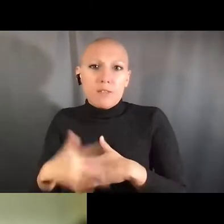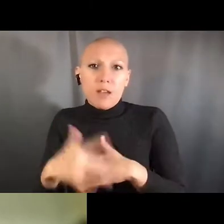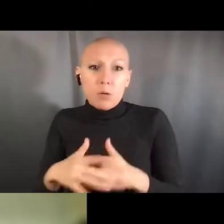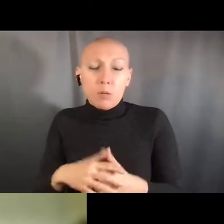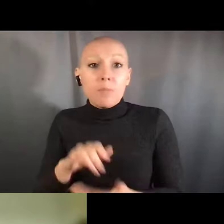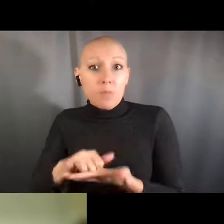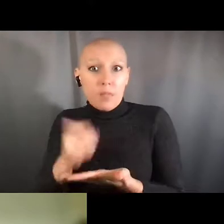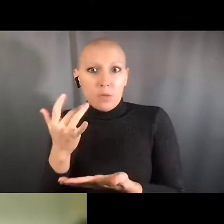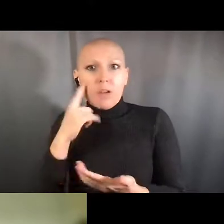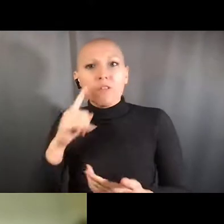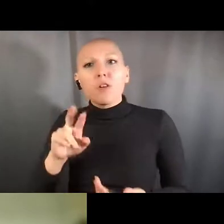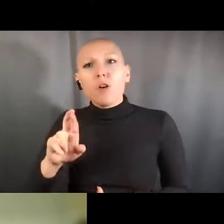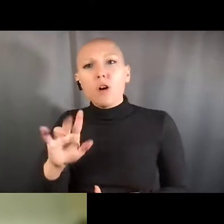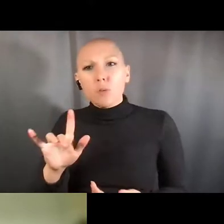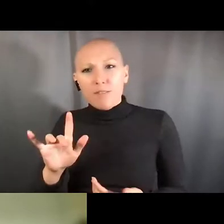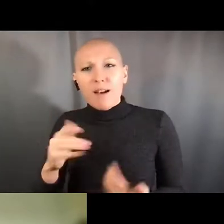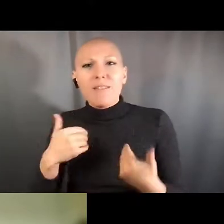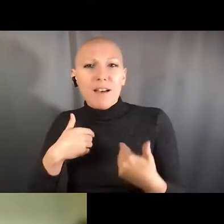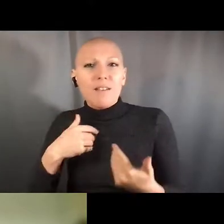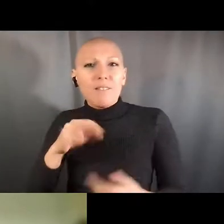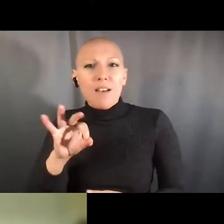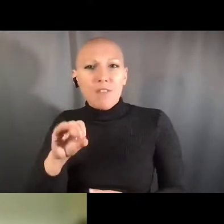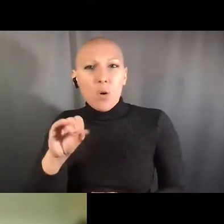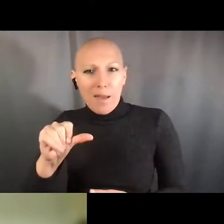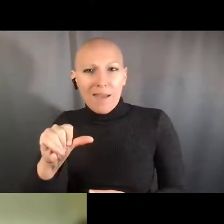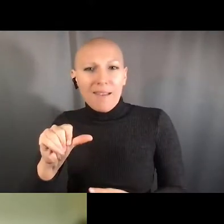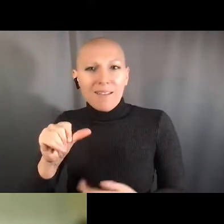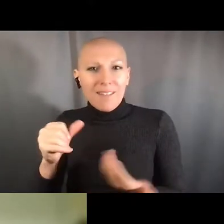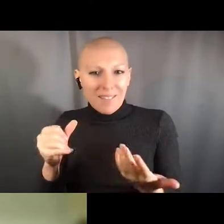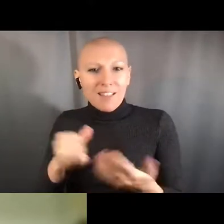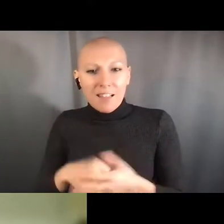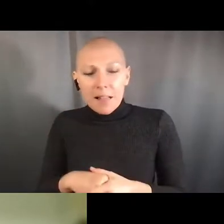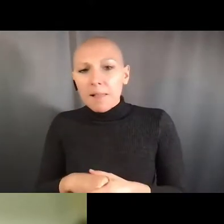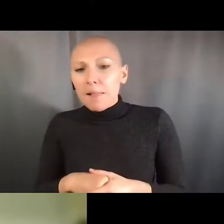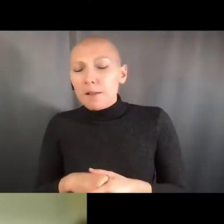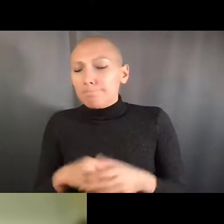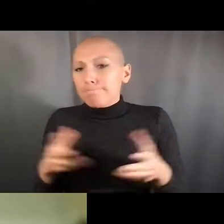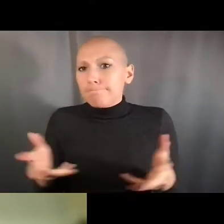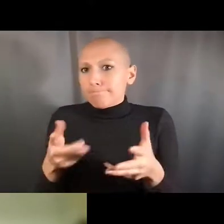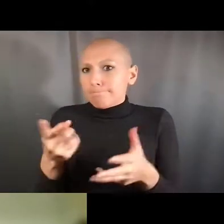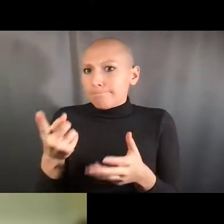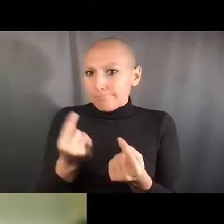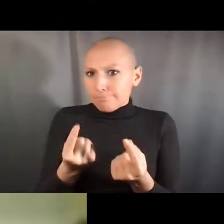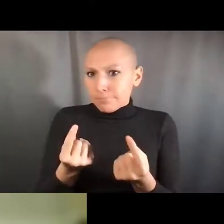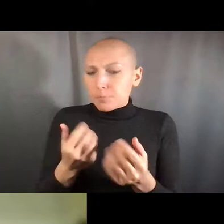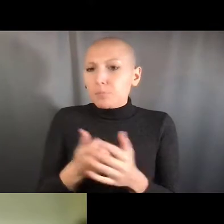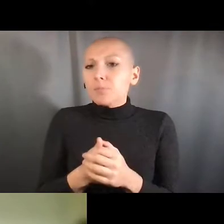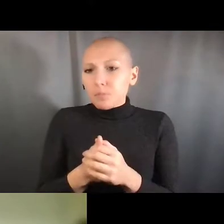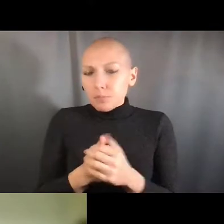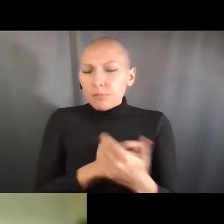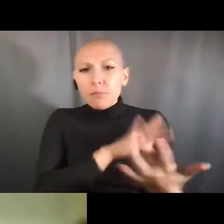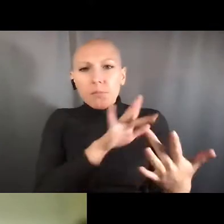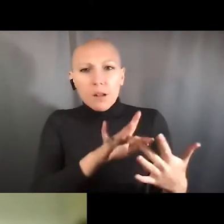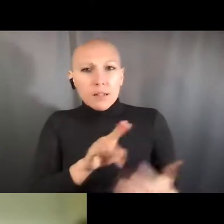you could prevent by having a coat like this, you know, I think it certainly was worth it. And so again, that's an assumption.